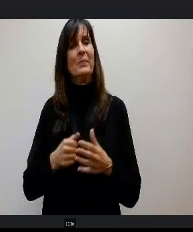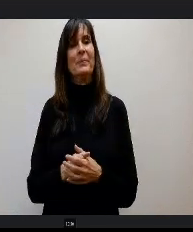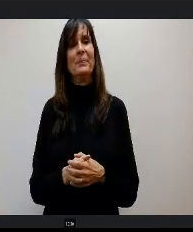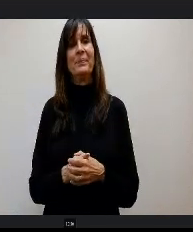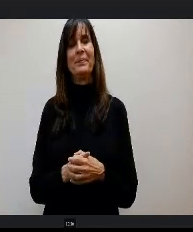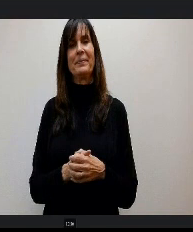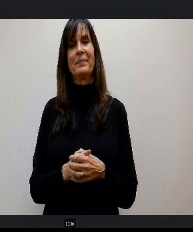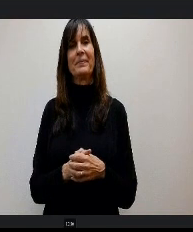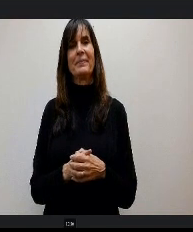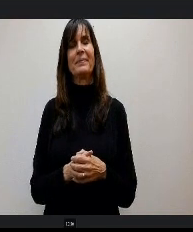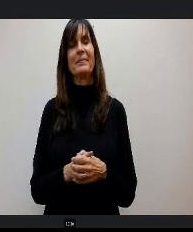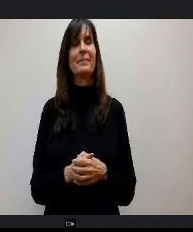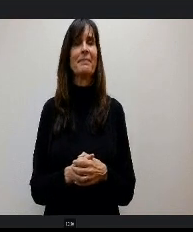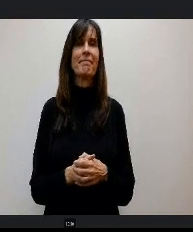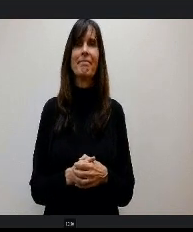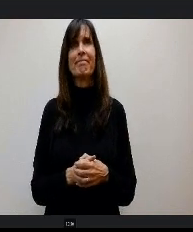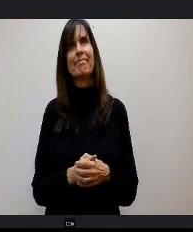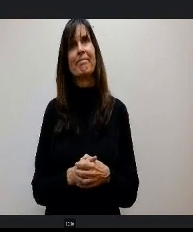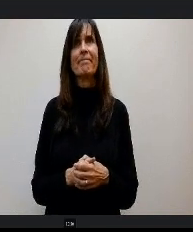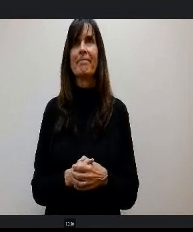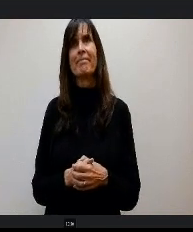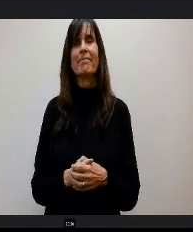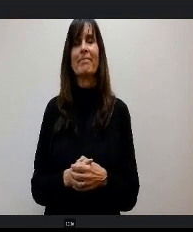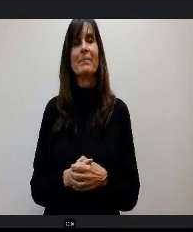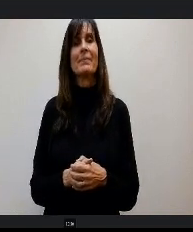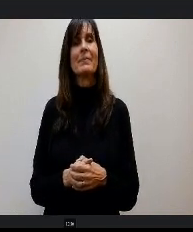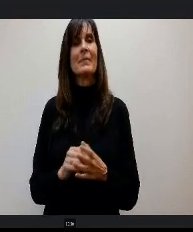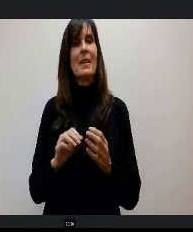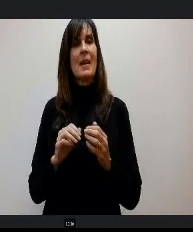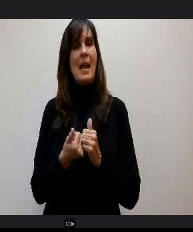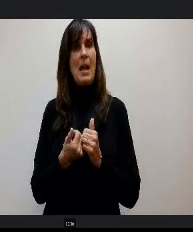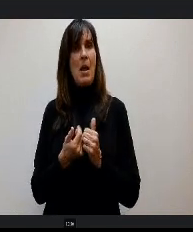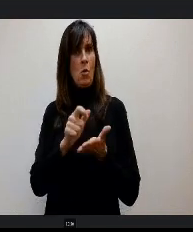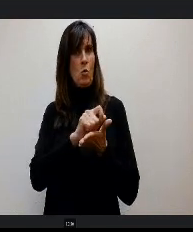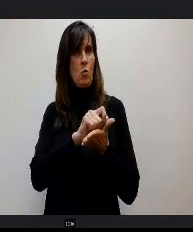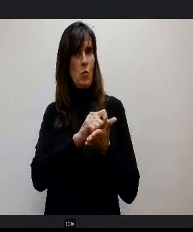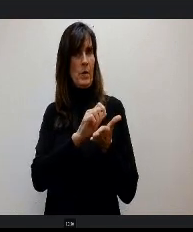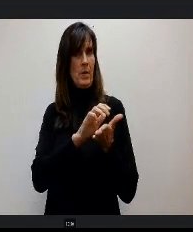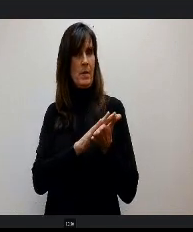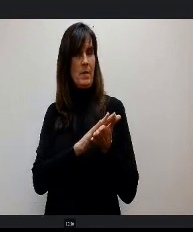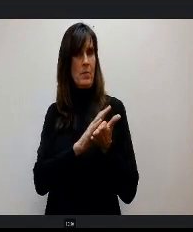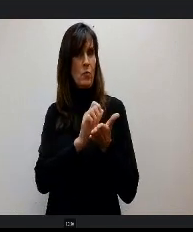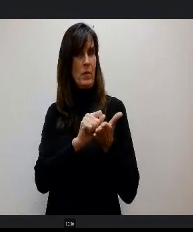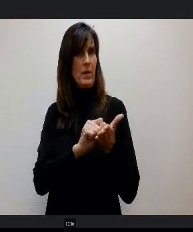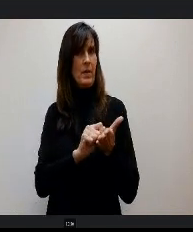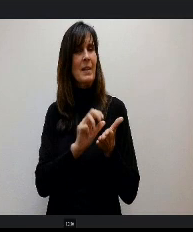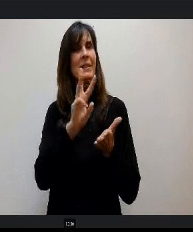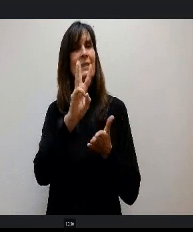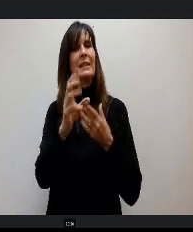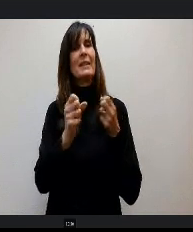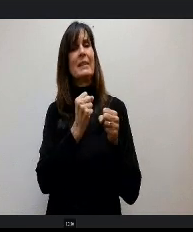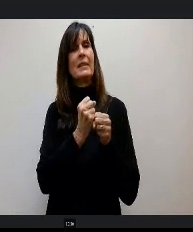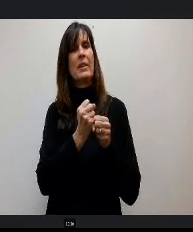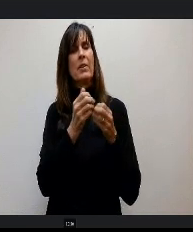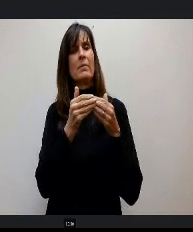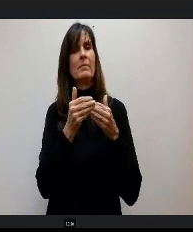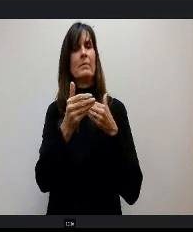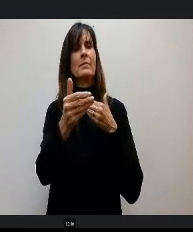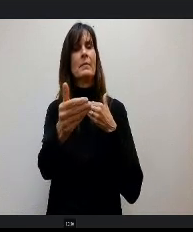The way the way it's currently drafted is a six year glide path to full implementation